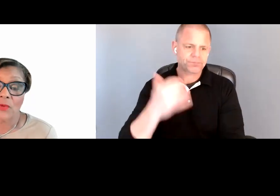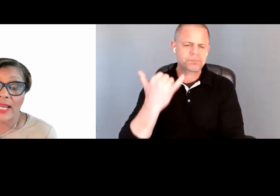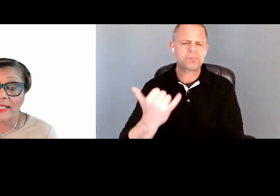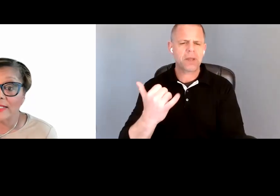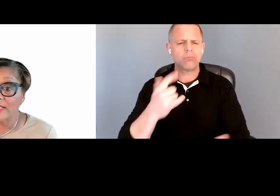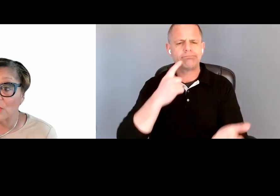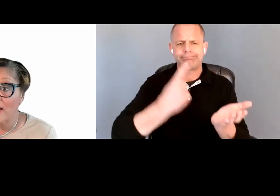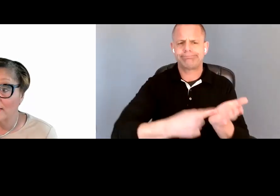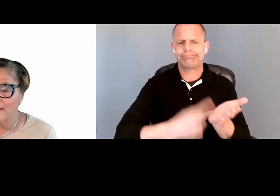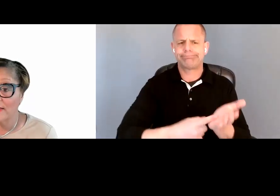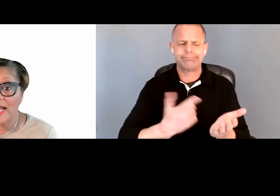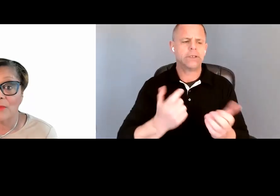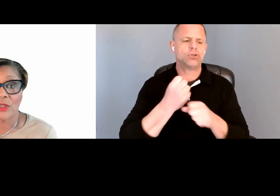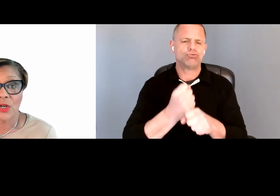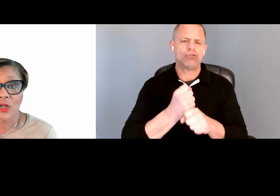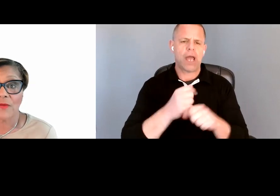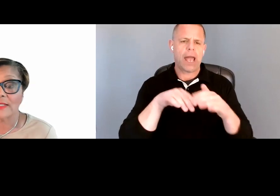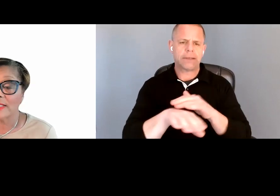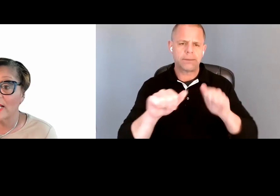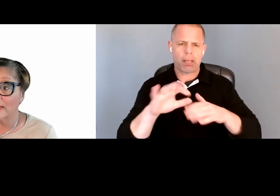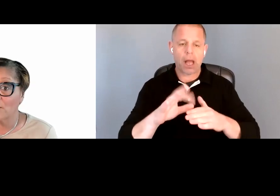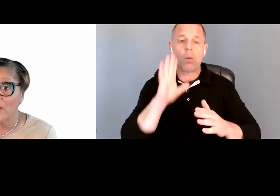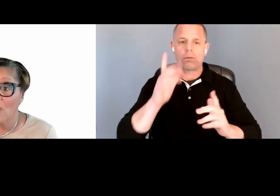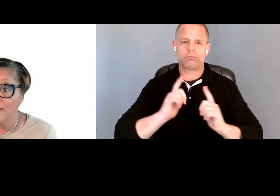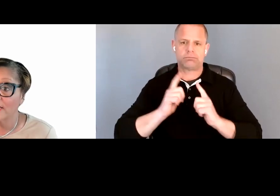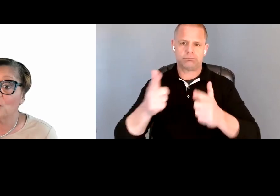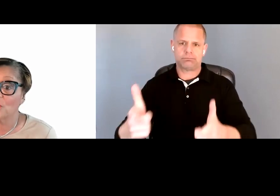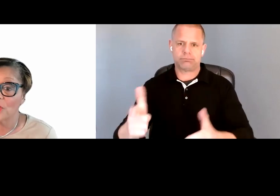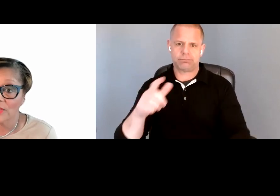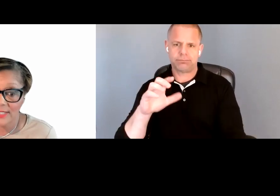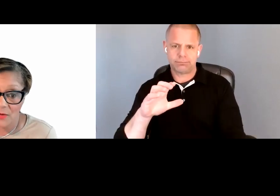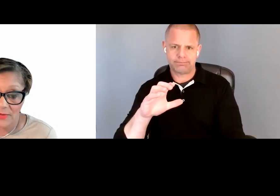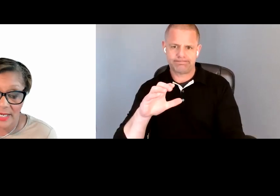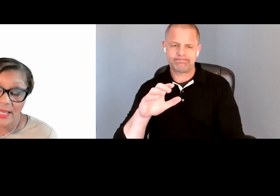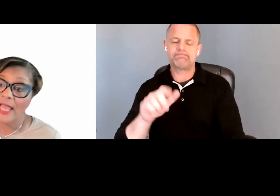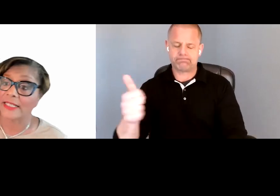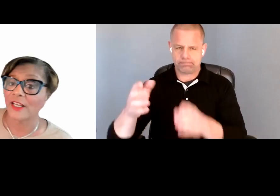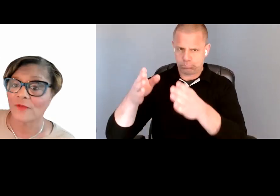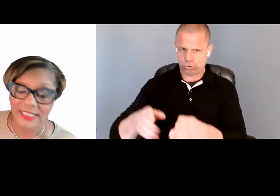creating accessible content, and I am going to turn it over to Citlali Rioja to take it over.